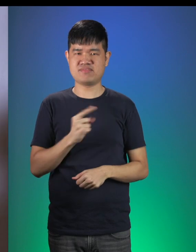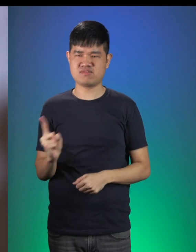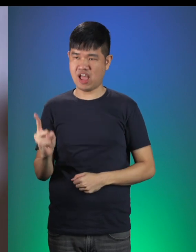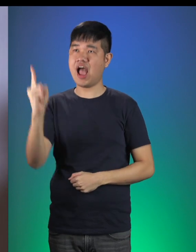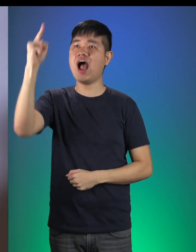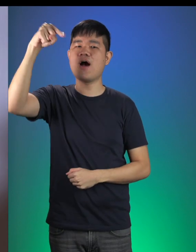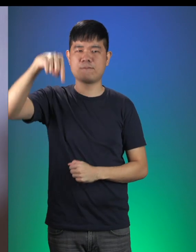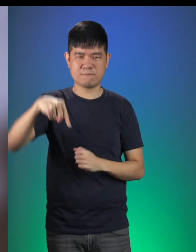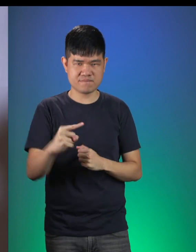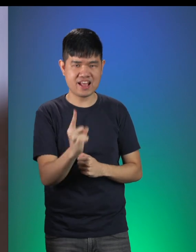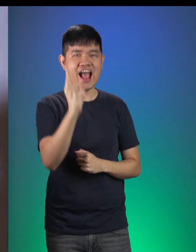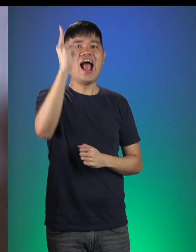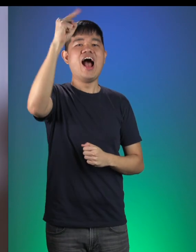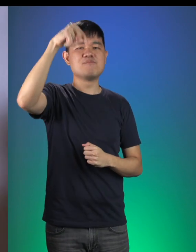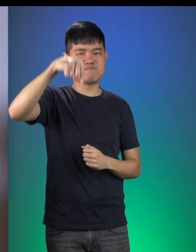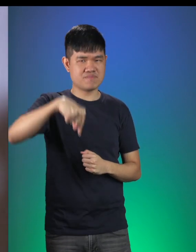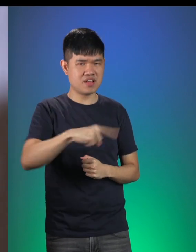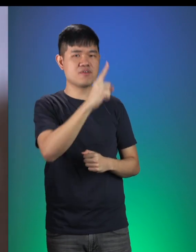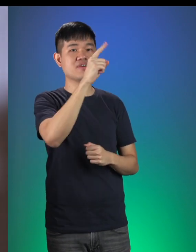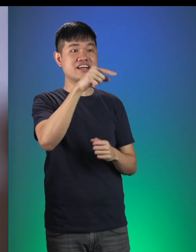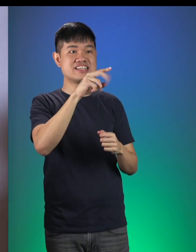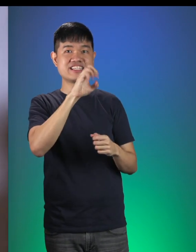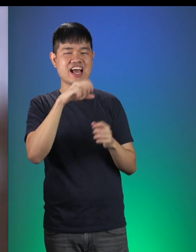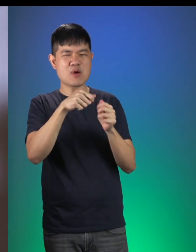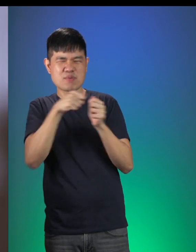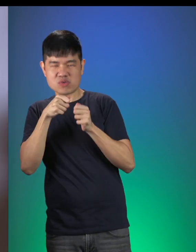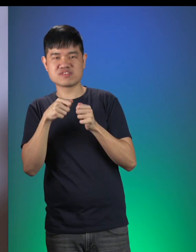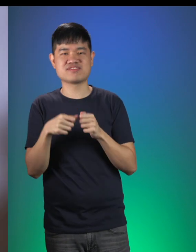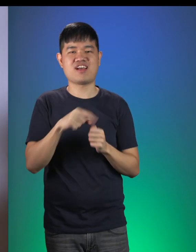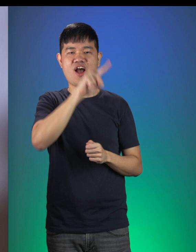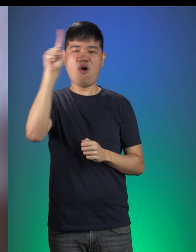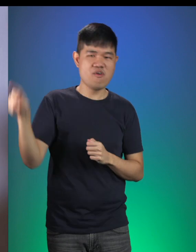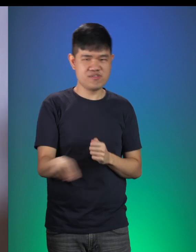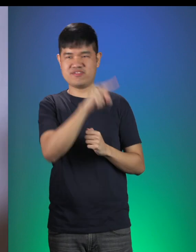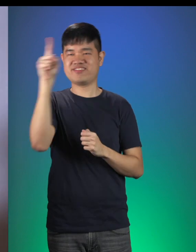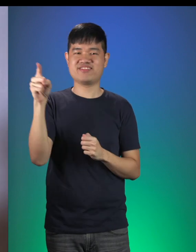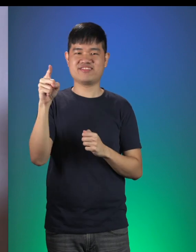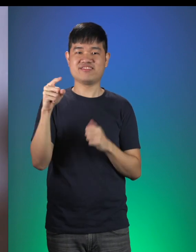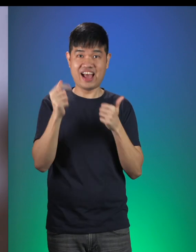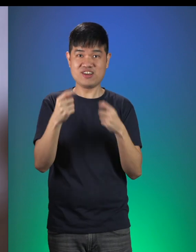“Up and Down, Up and Down, See the needle pulling round!” Now you try!